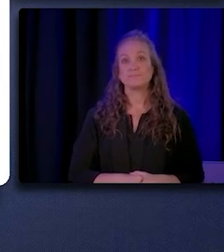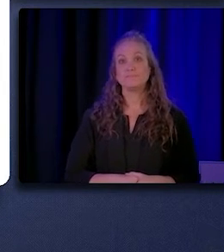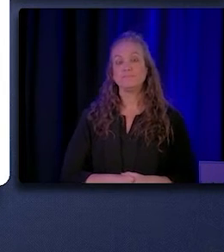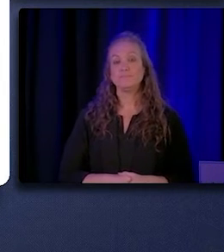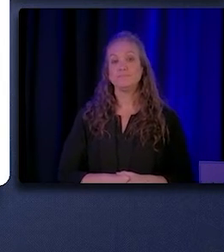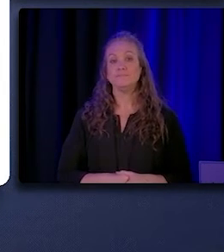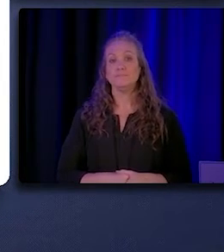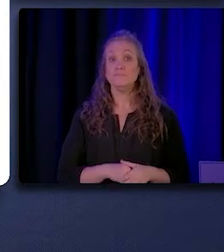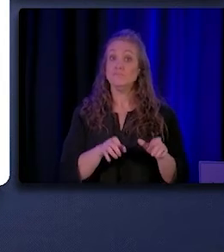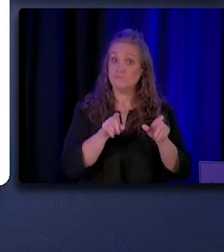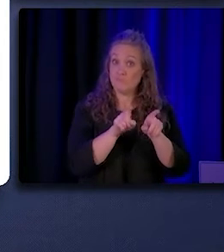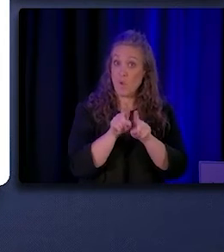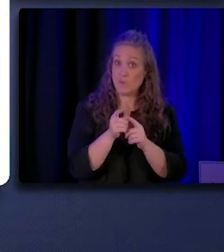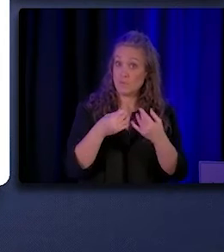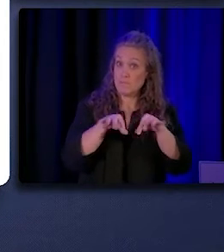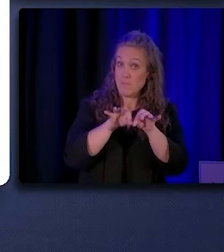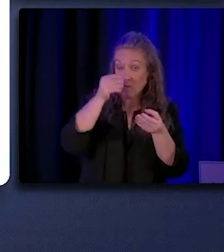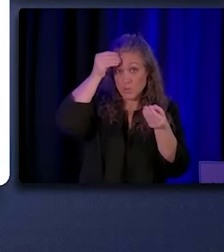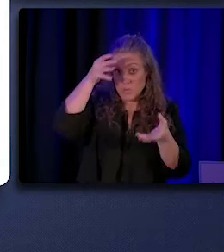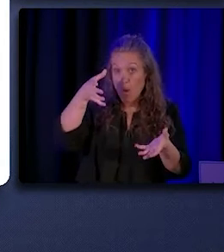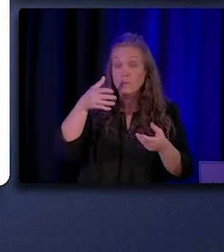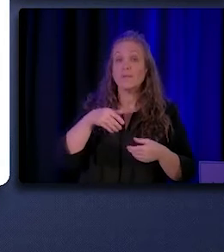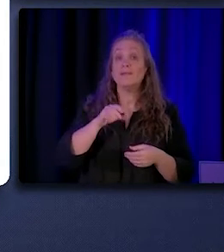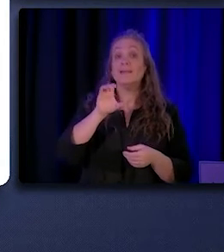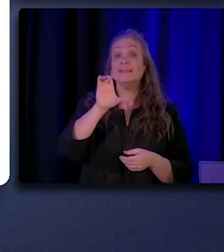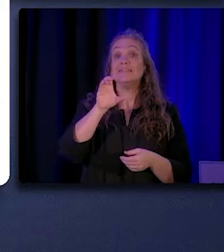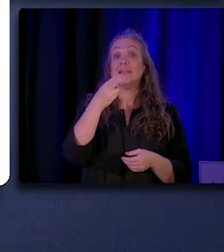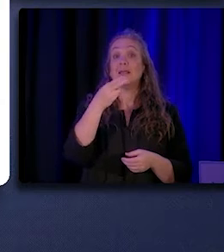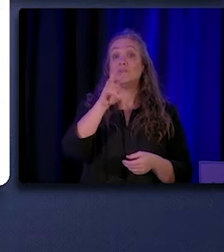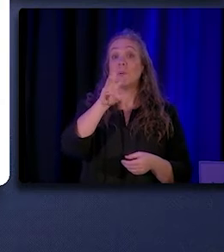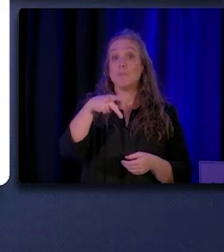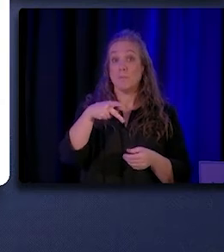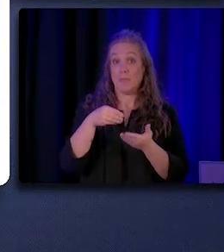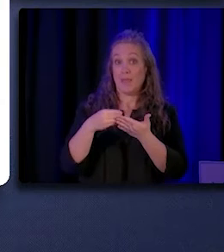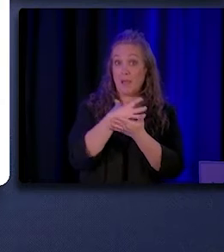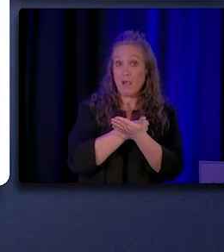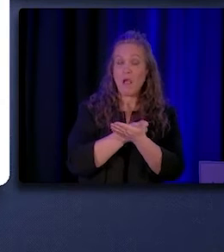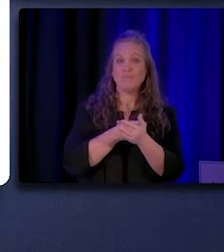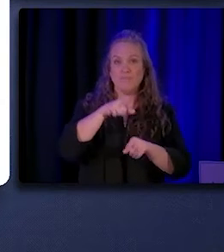It is also worth noting that CHW/P wages varied according to employer type.